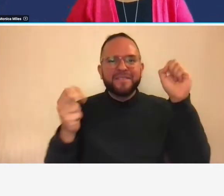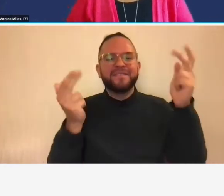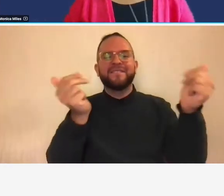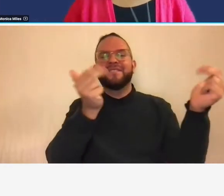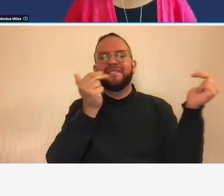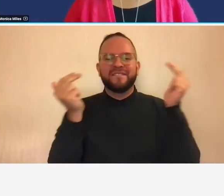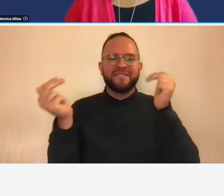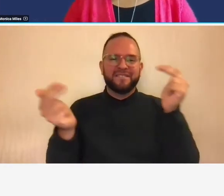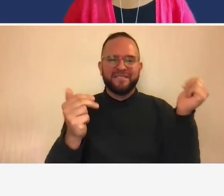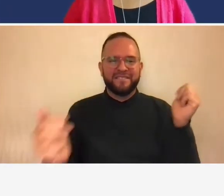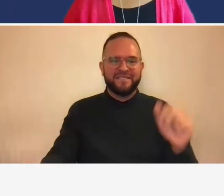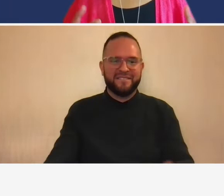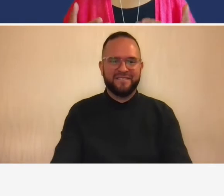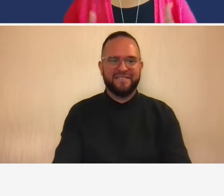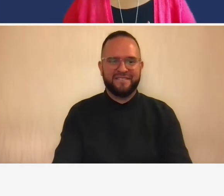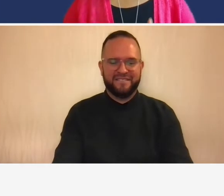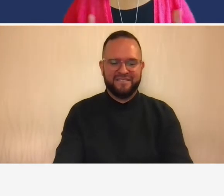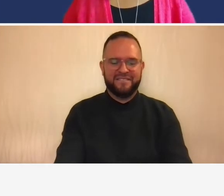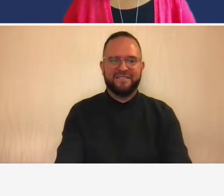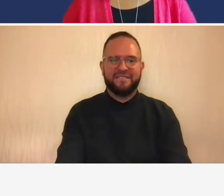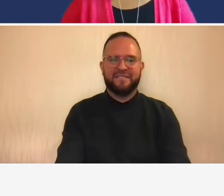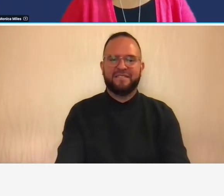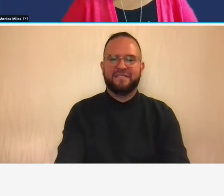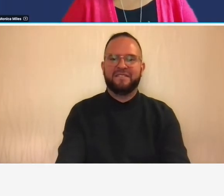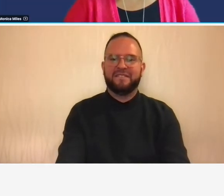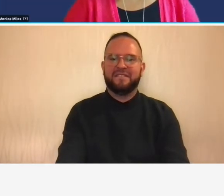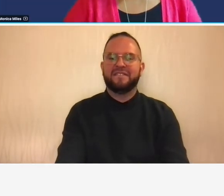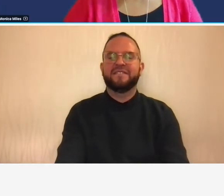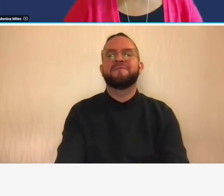i know i'm gonna take it that there are no questions and that it's been clear